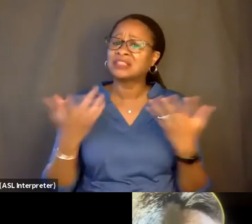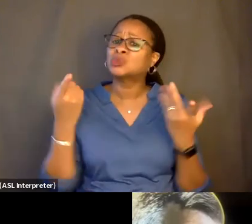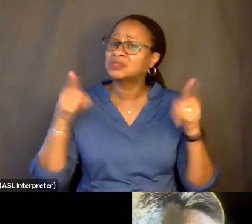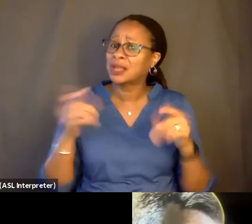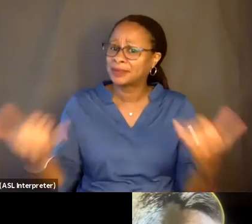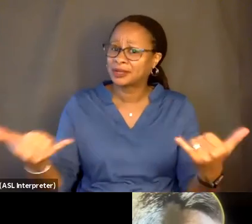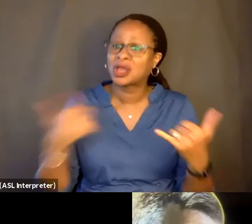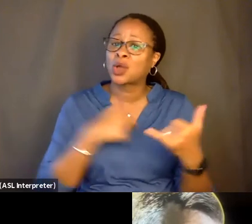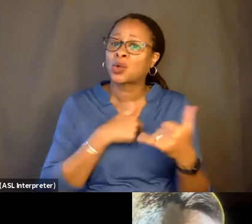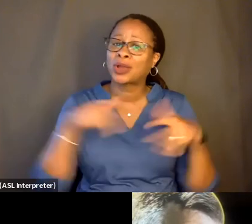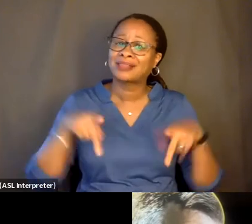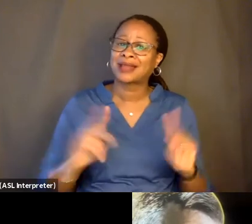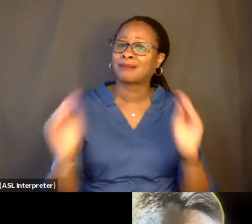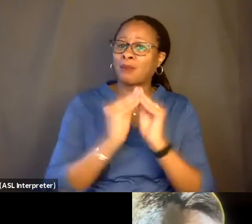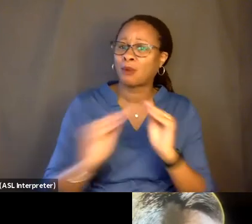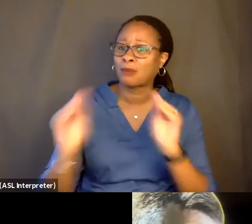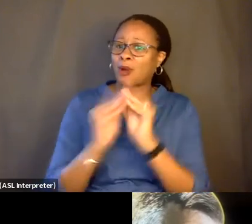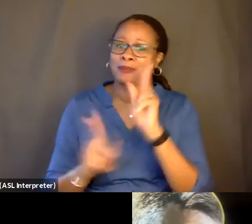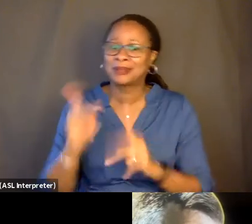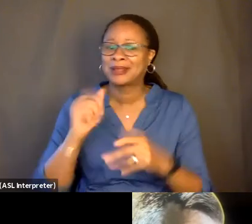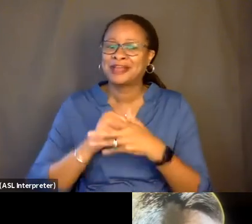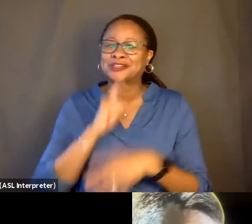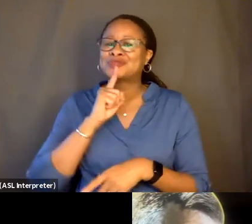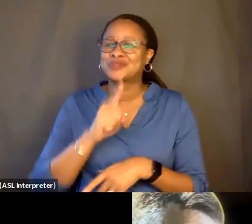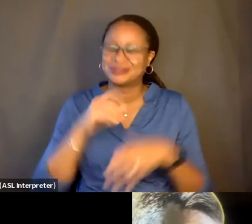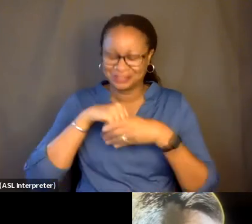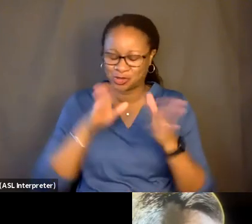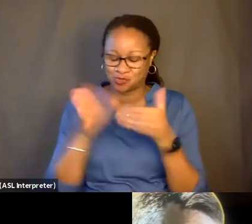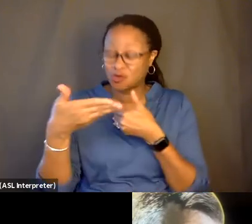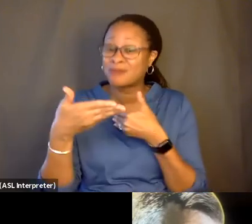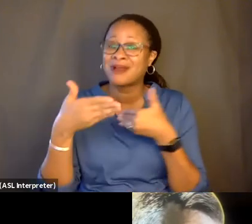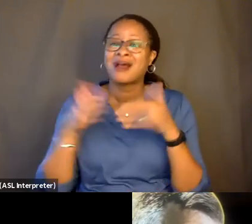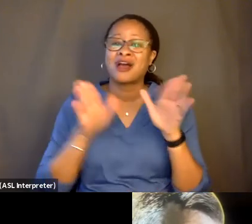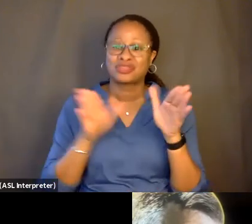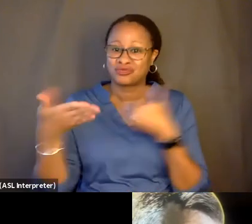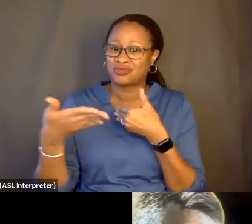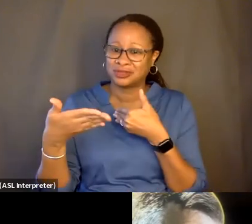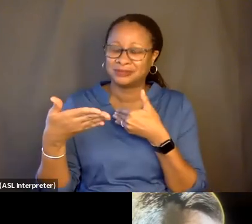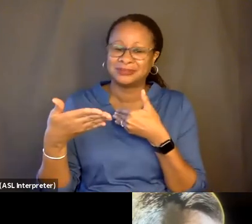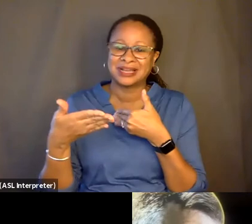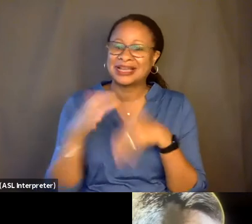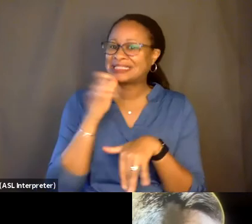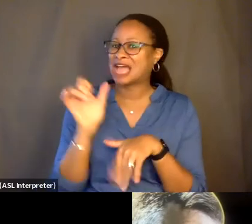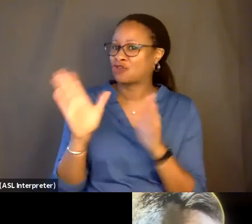We're letting more people into the room. The room just, like, is no longer a room, right?